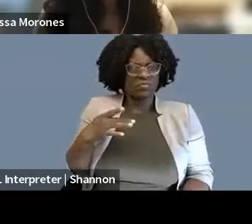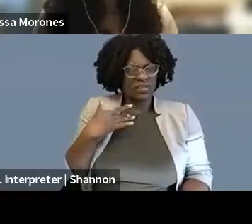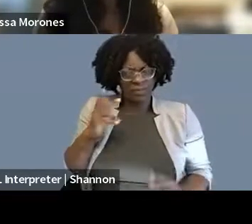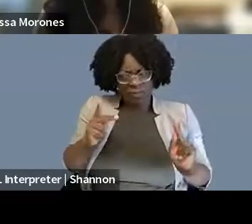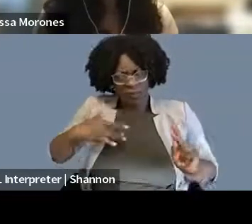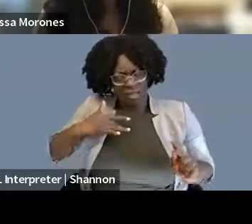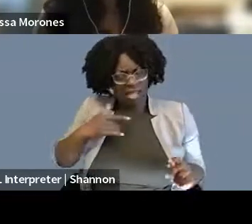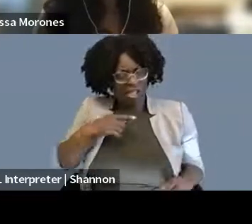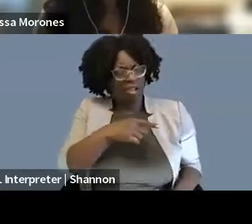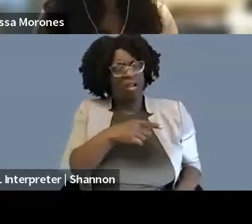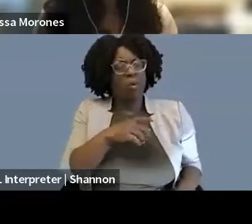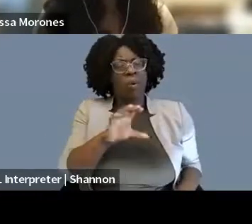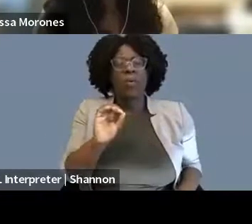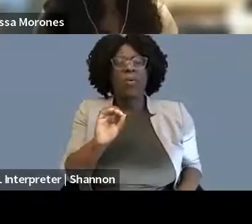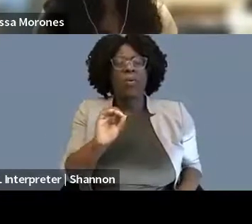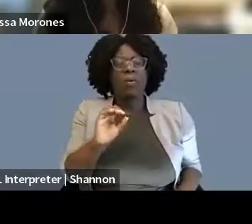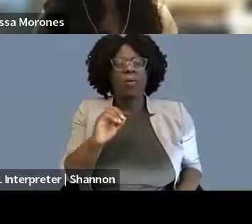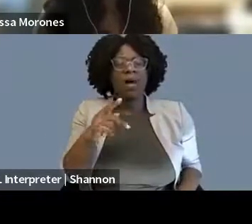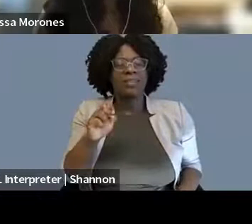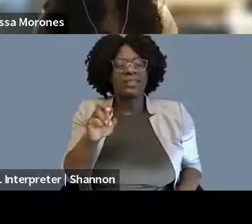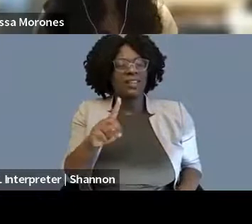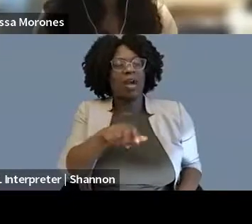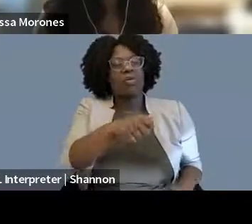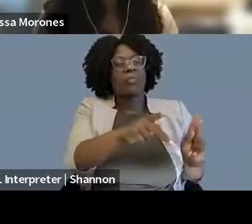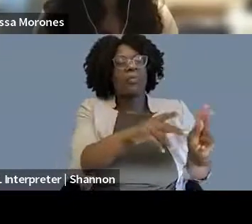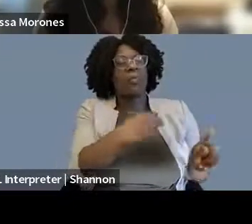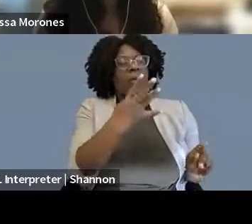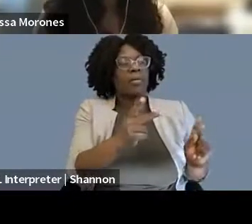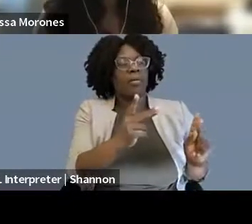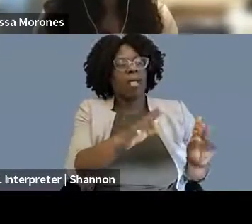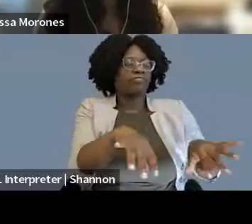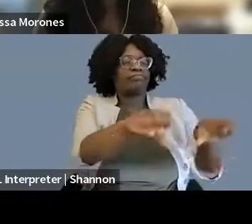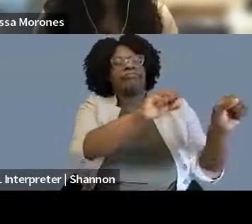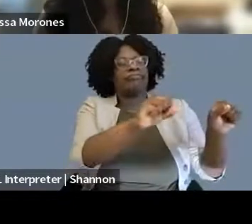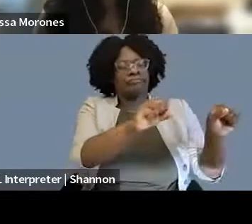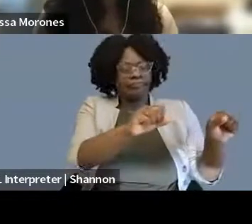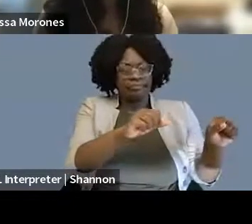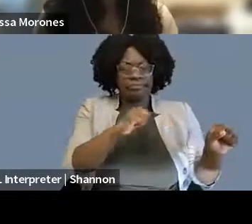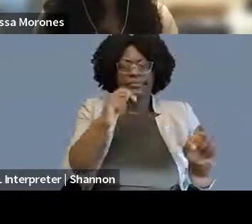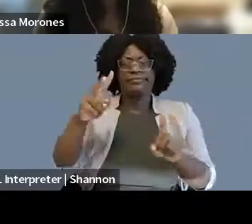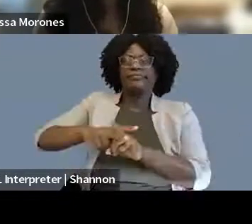And in rejecting it, I think part of what we need to do is assert the ways that we can provide very clear evidence